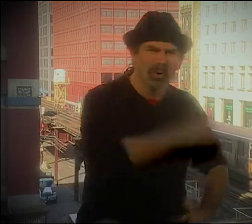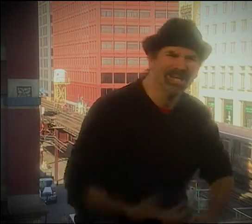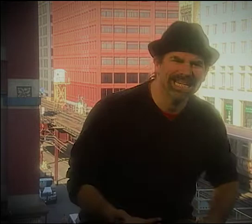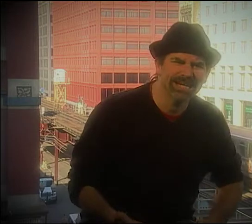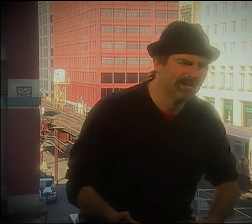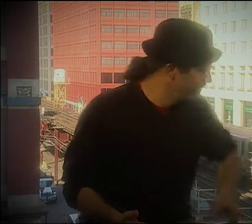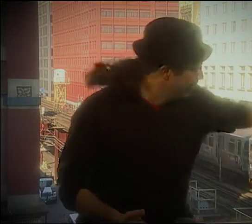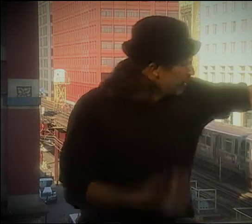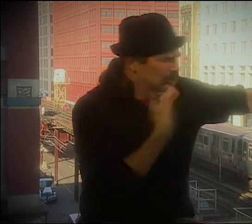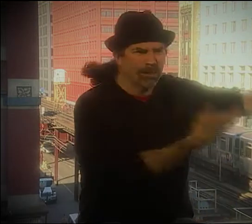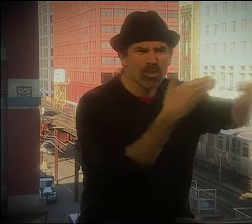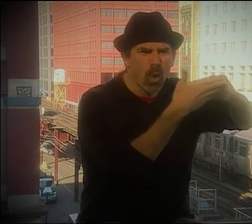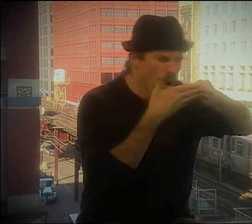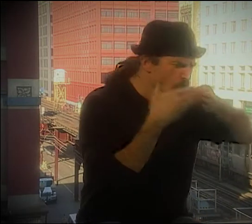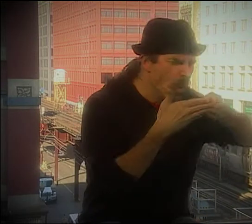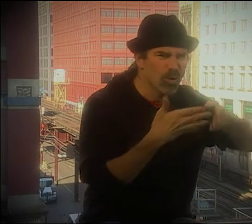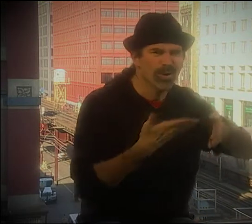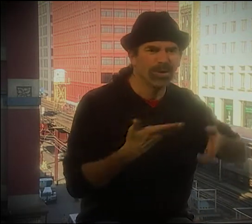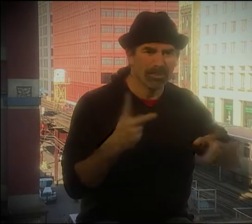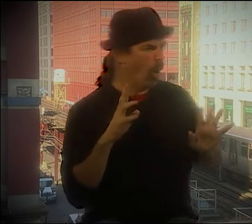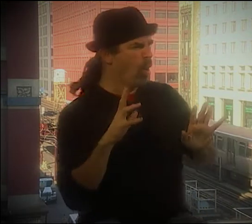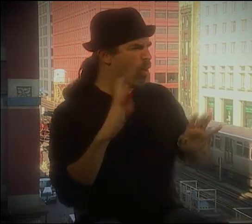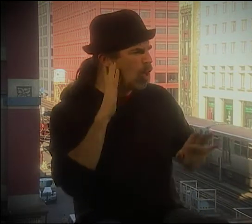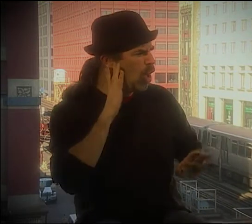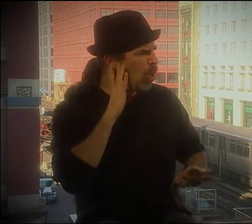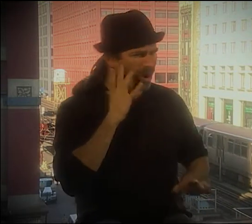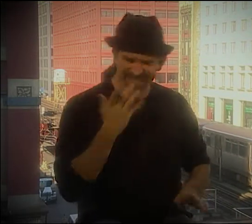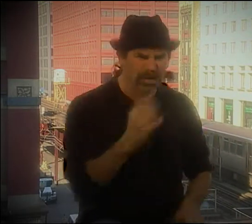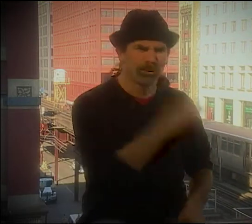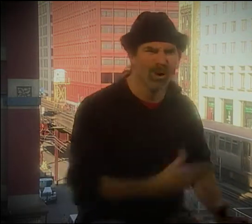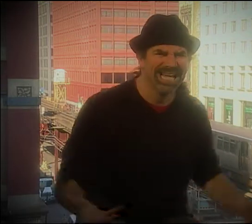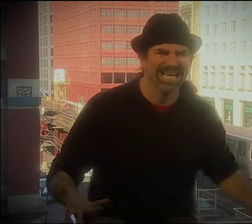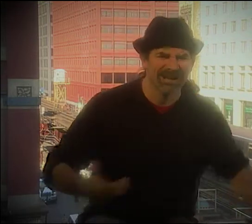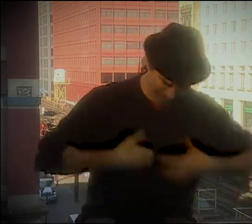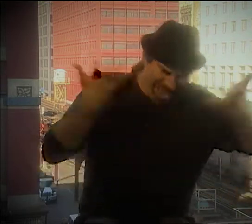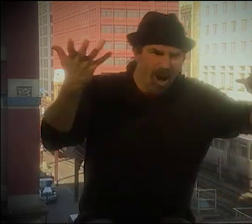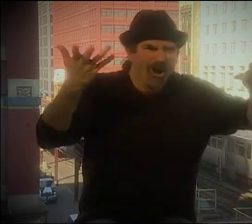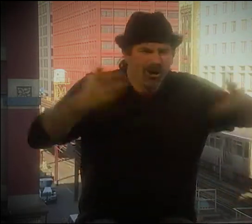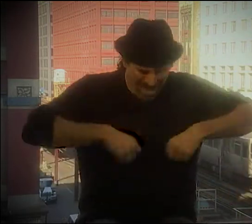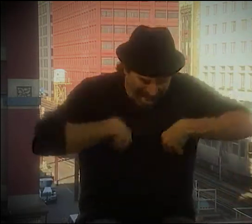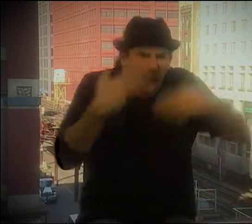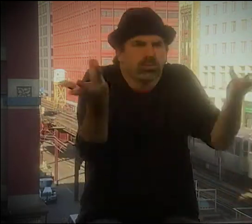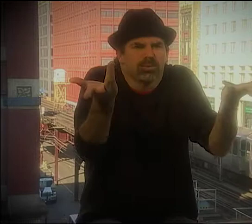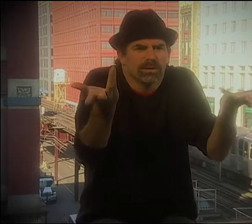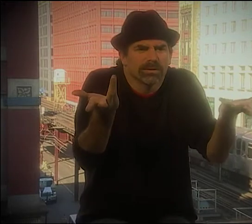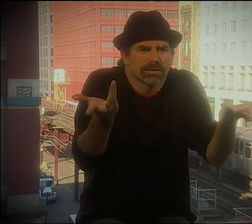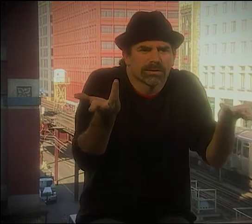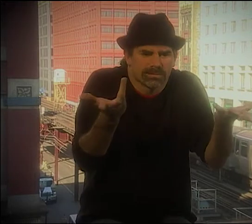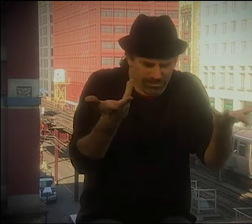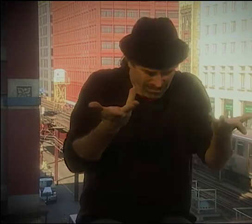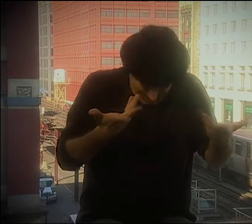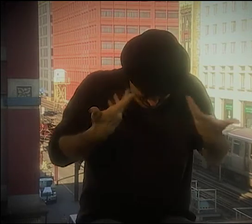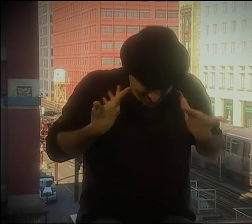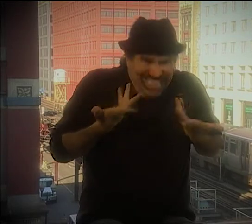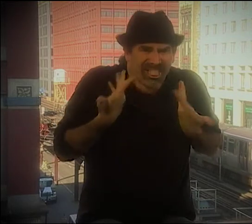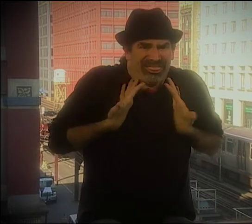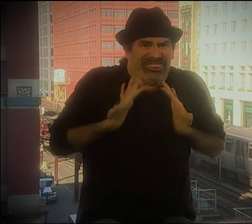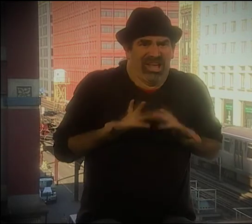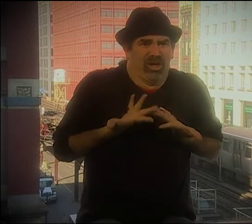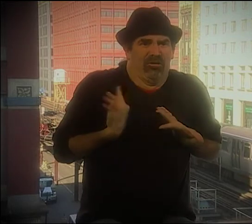AND I JUST THOUGHT, "YOU KNOW, WHAT THE FUCK. "I JUST WANT TO ENJOY IT, LAUGHING, CRYING, LETTING IT OUT, SHOUTING." ALL THE THINGS YOU DO. IT'S BEAUTIFUL.